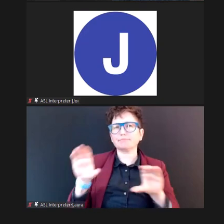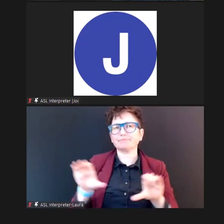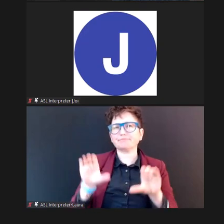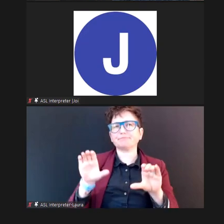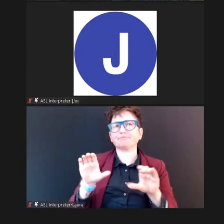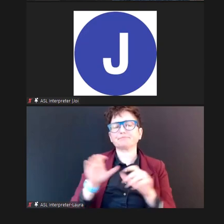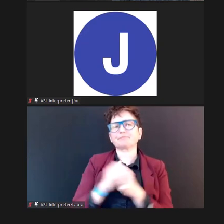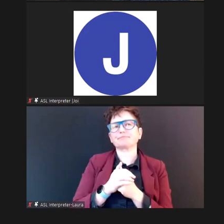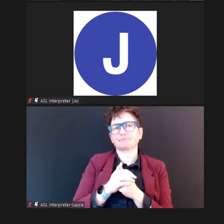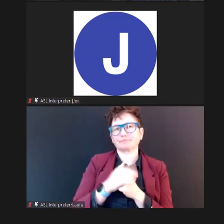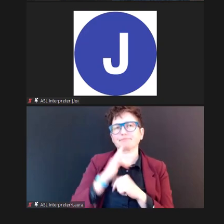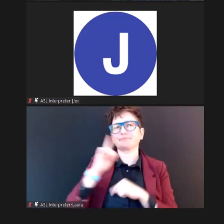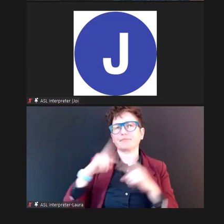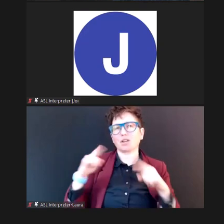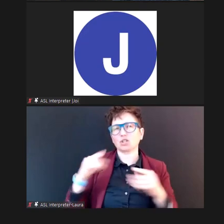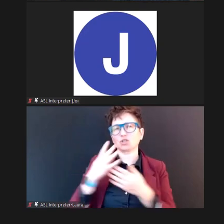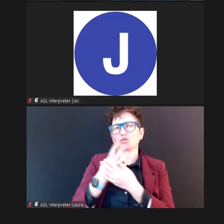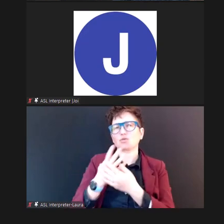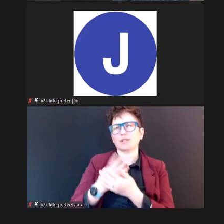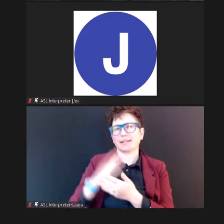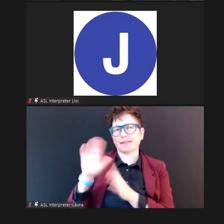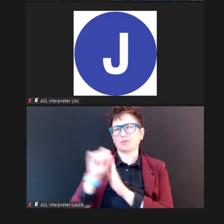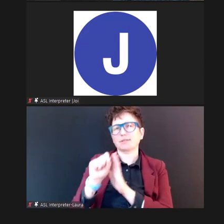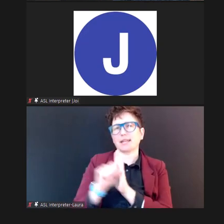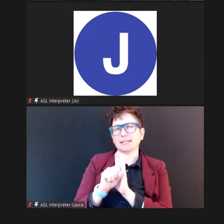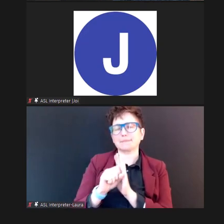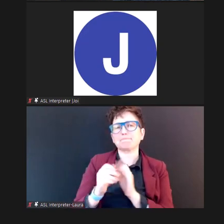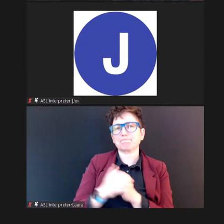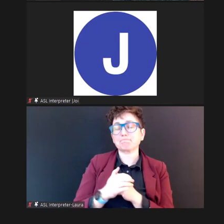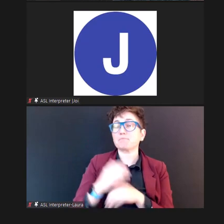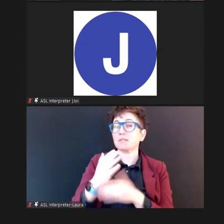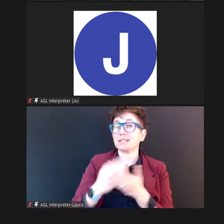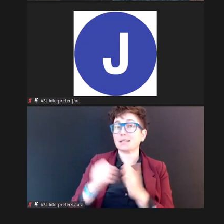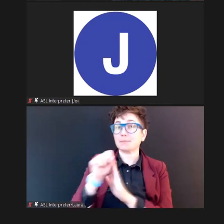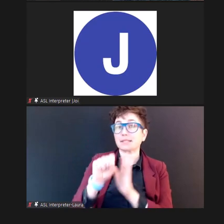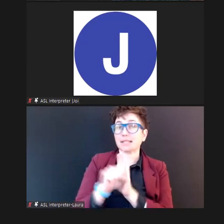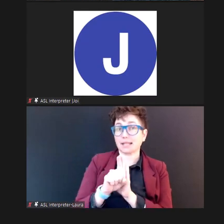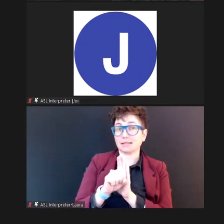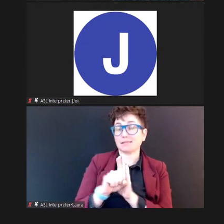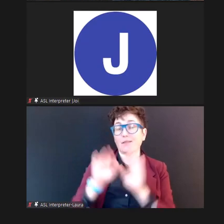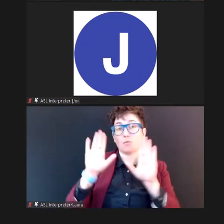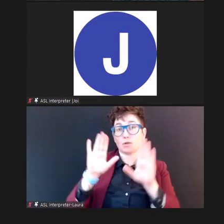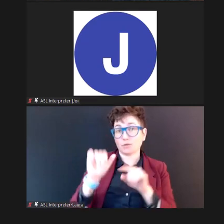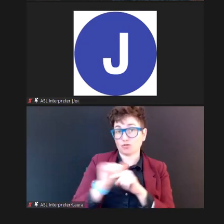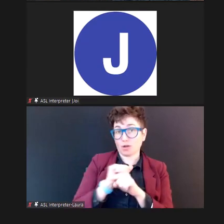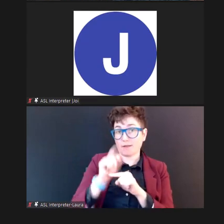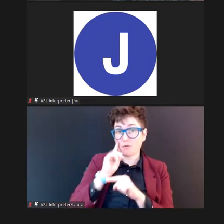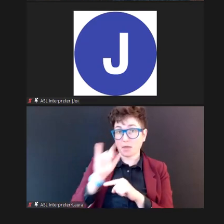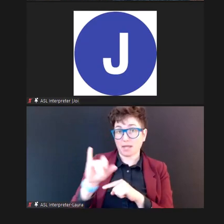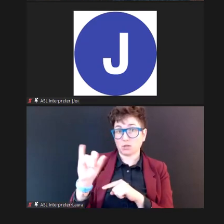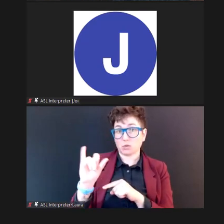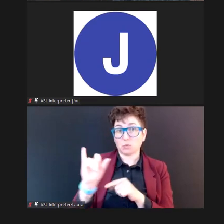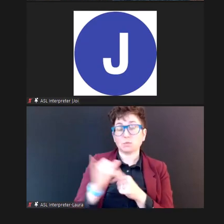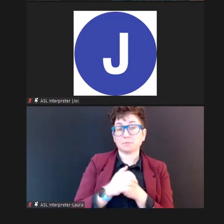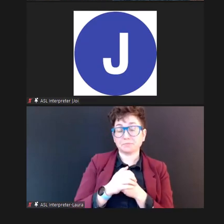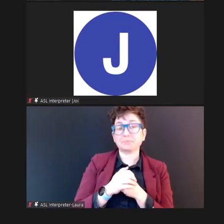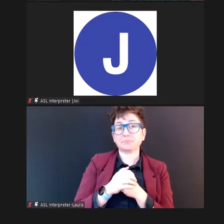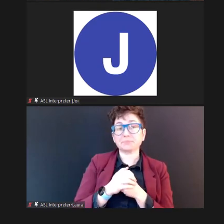Some states, though, have wonderful training for it. As well -- and so you could take advantage of the training on our